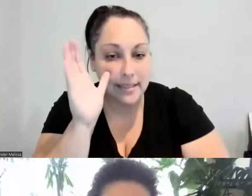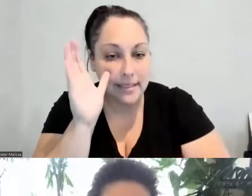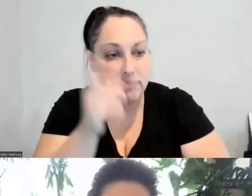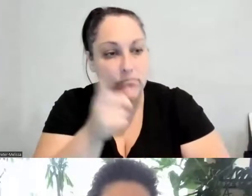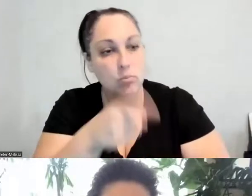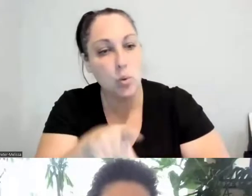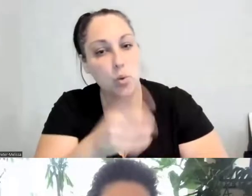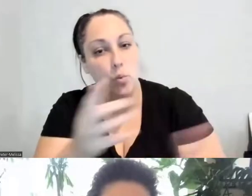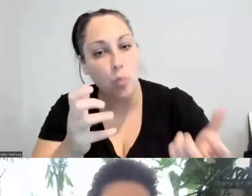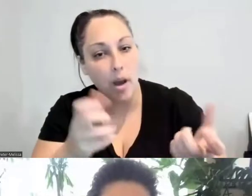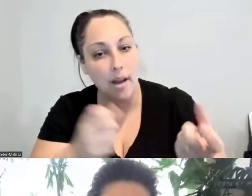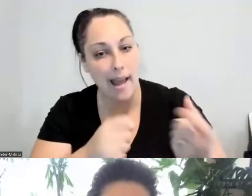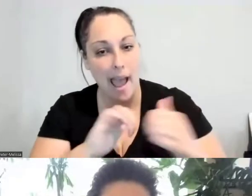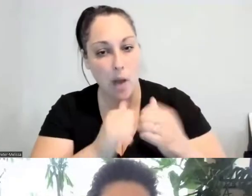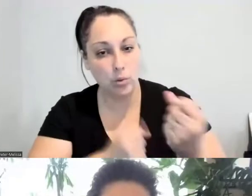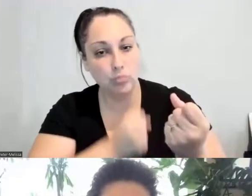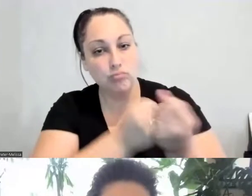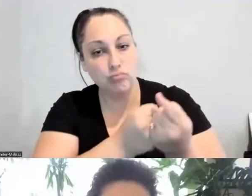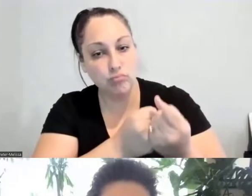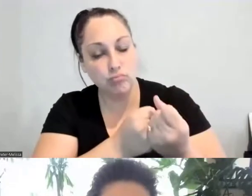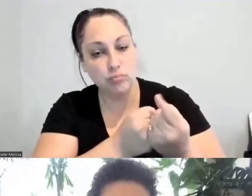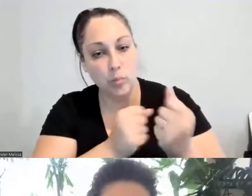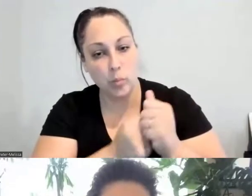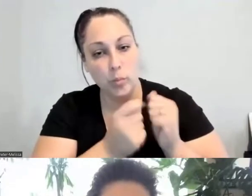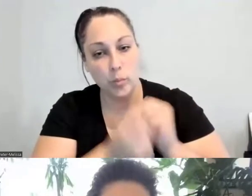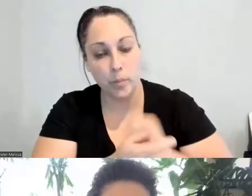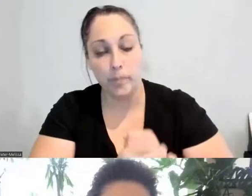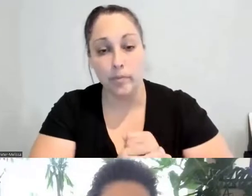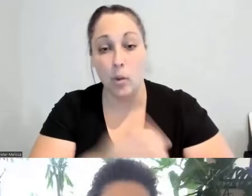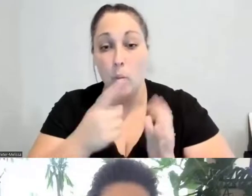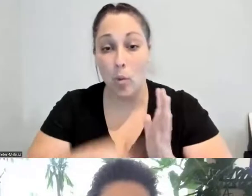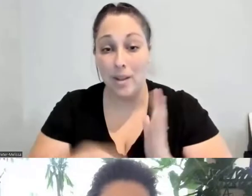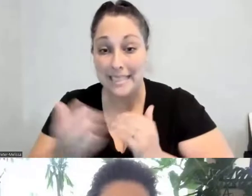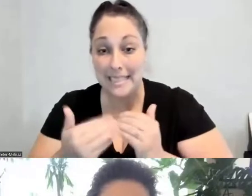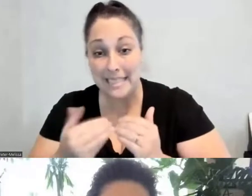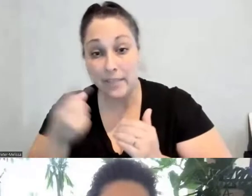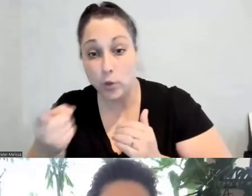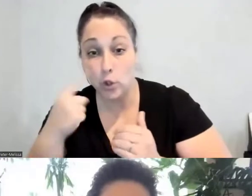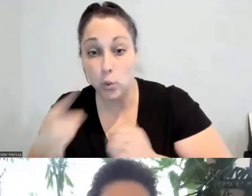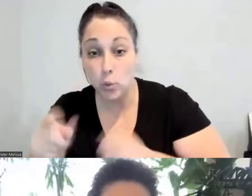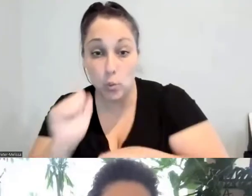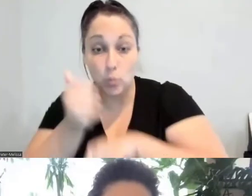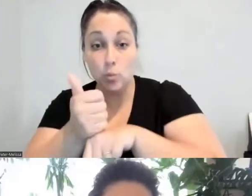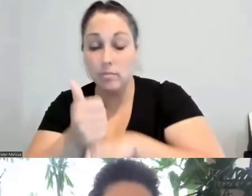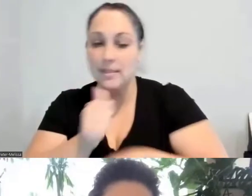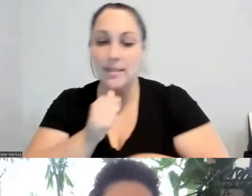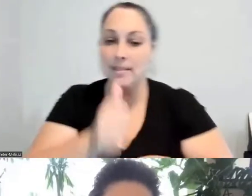Because sometimes what is easiest for you may not be what they need to have done.